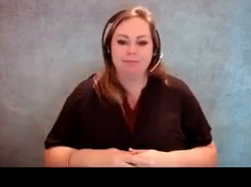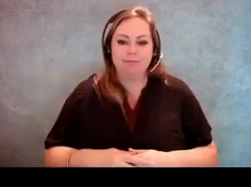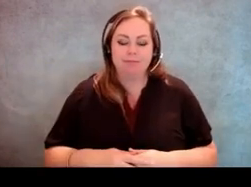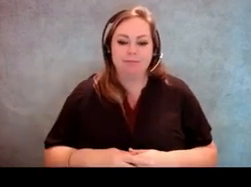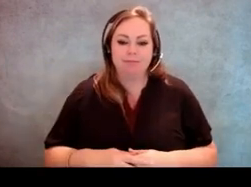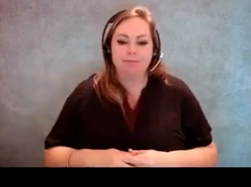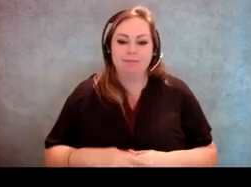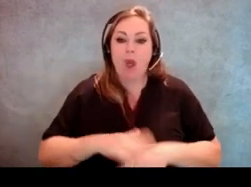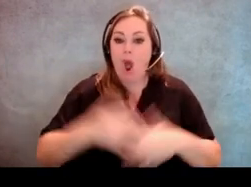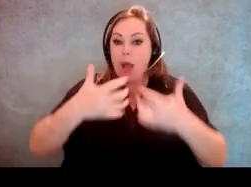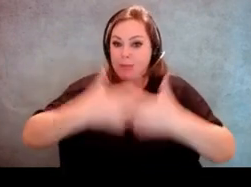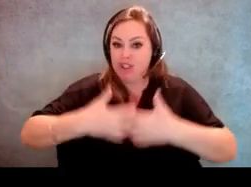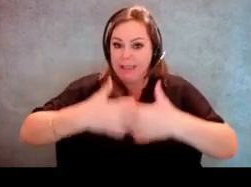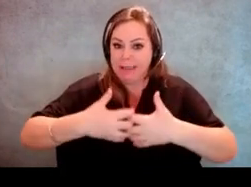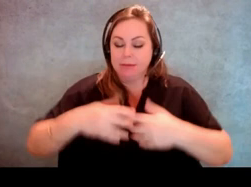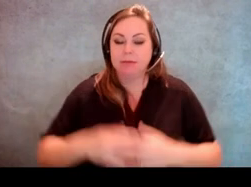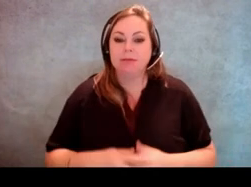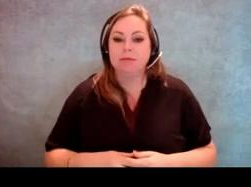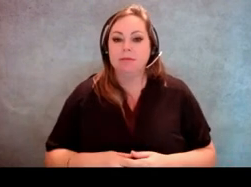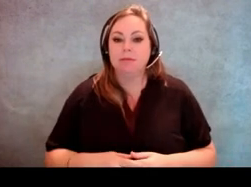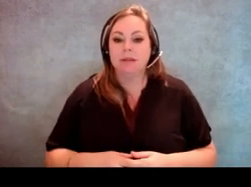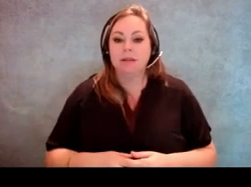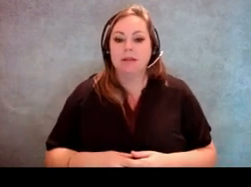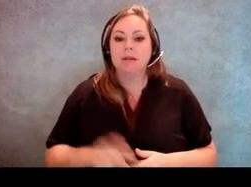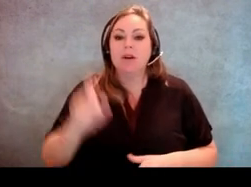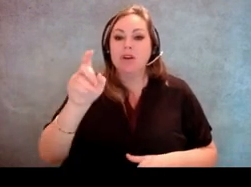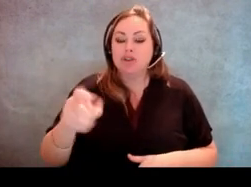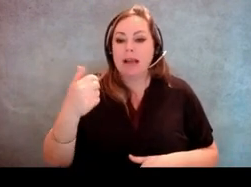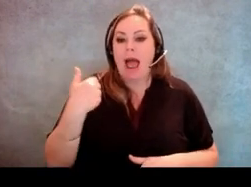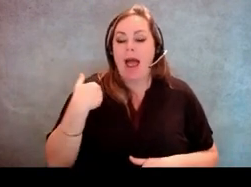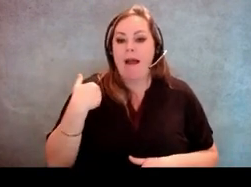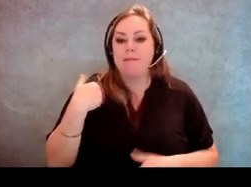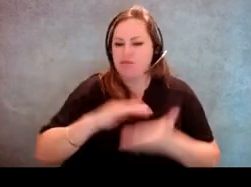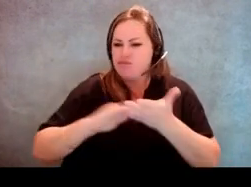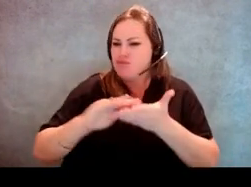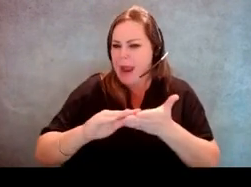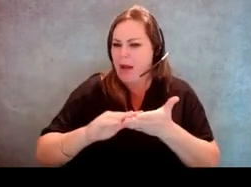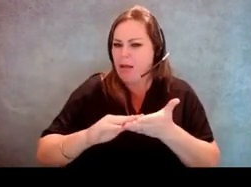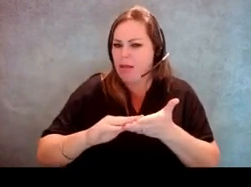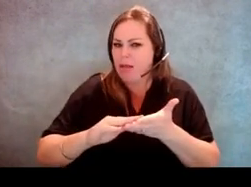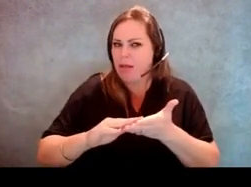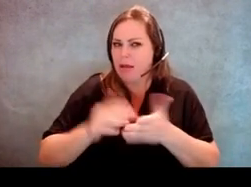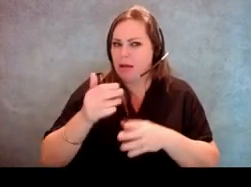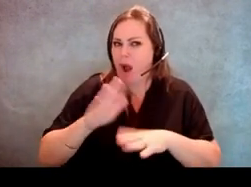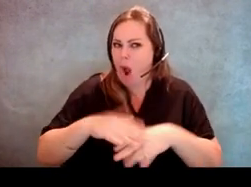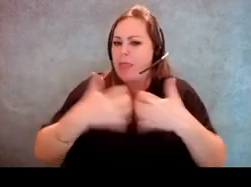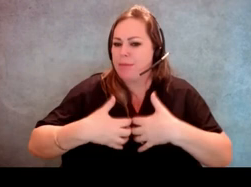On the machines there should be braille. I'm trying to think of all the voting